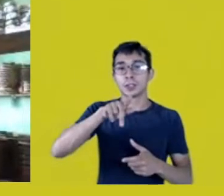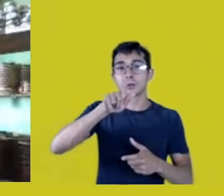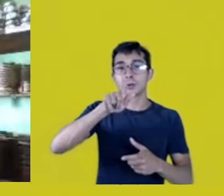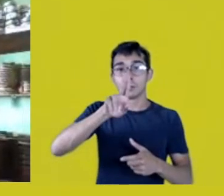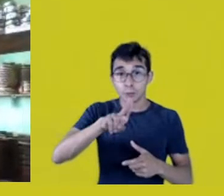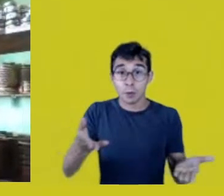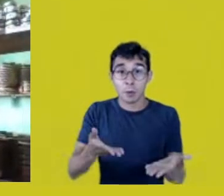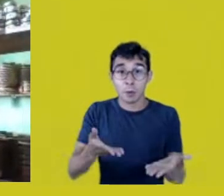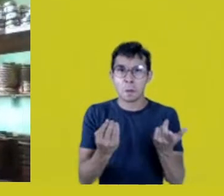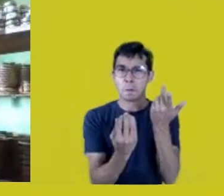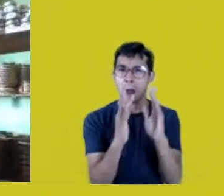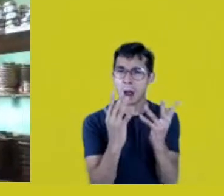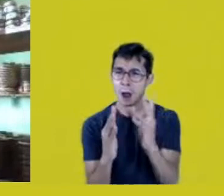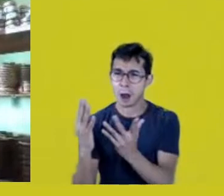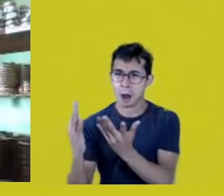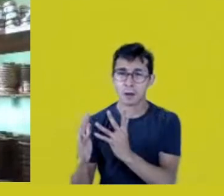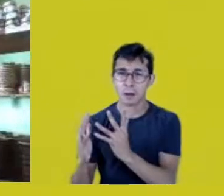Where’s the State? Where’s the Brazilian government